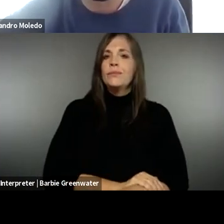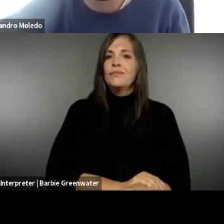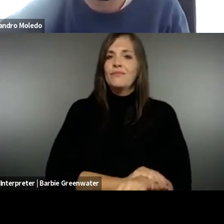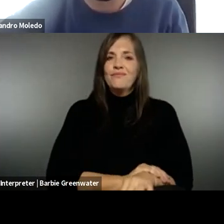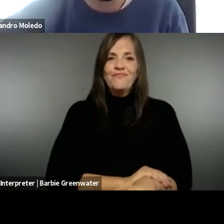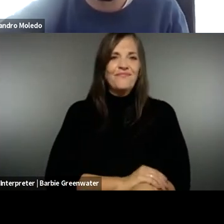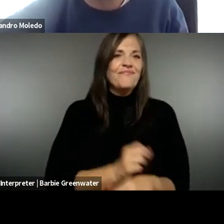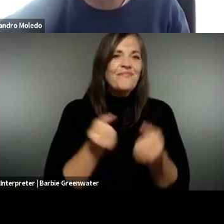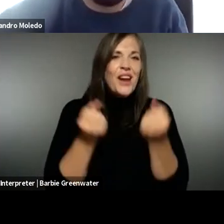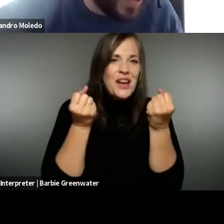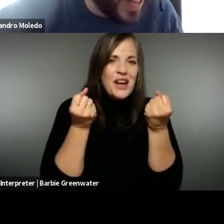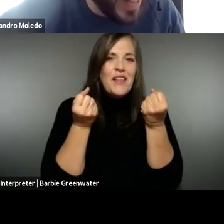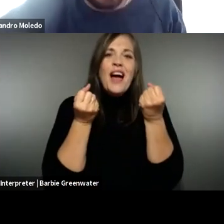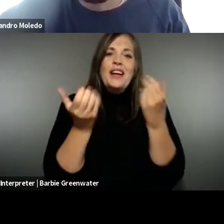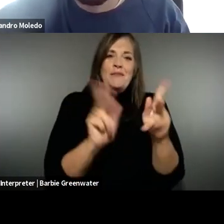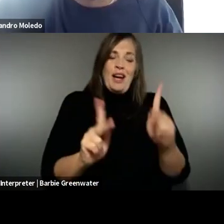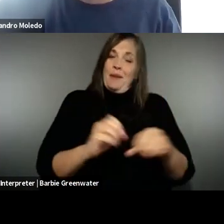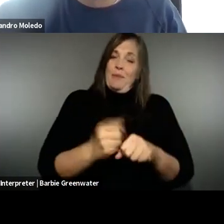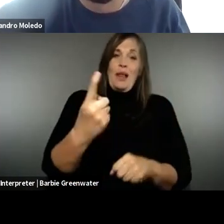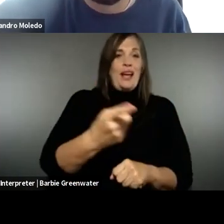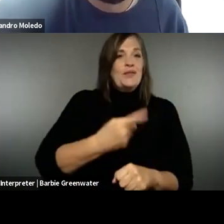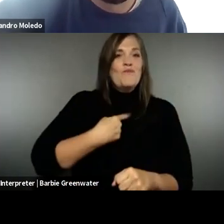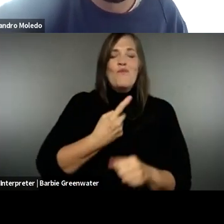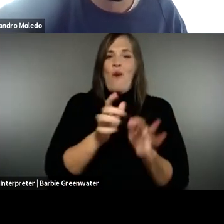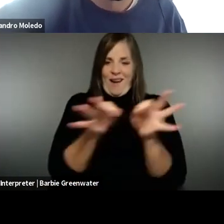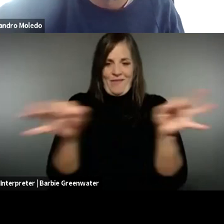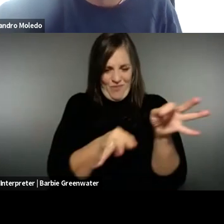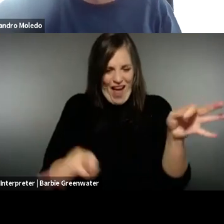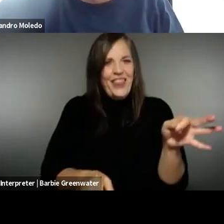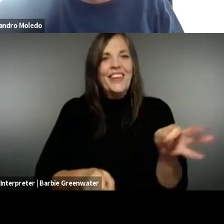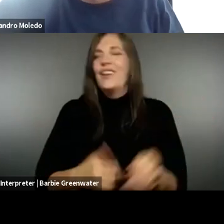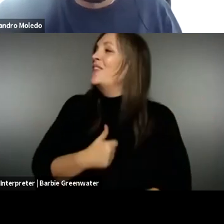. >> SUSANNA LAURIN: Yes. Many good